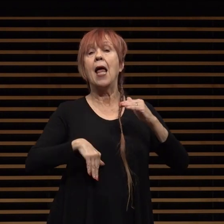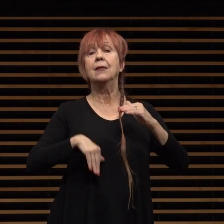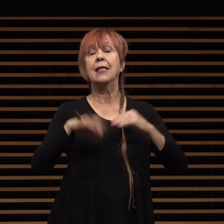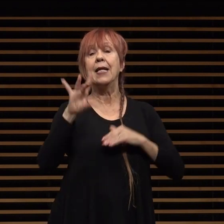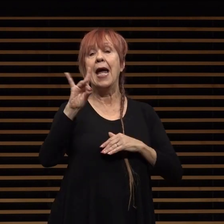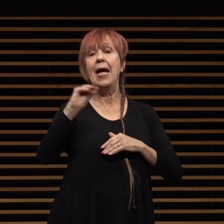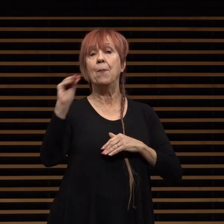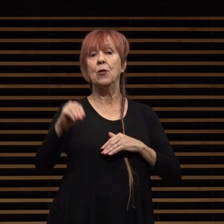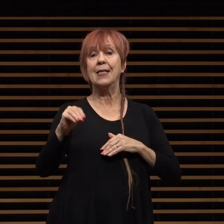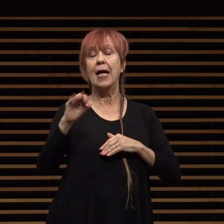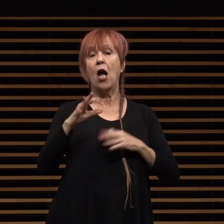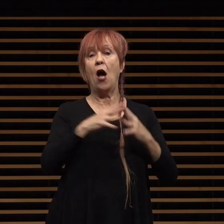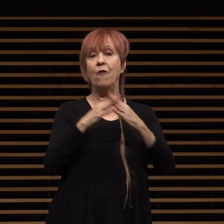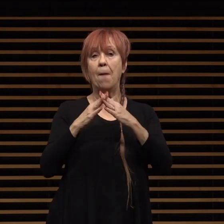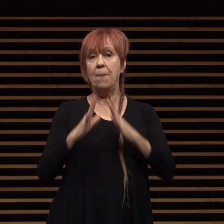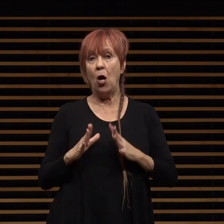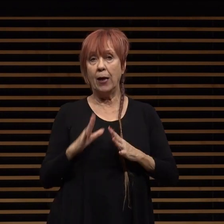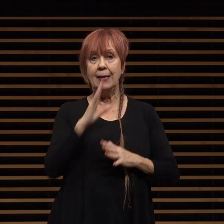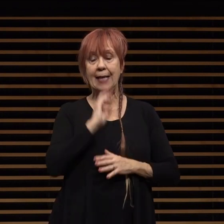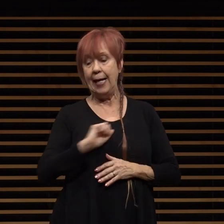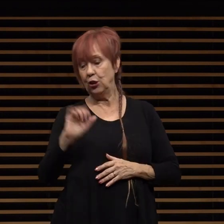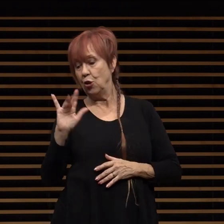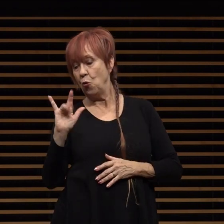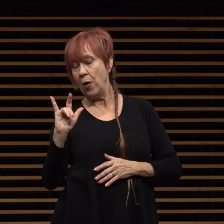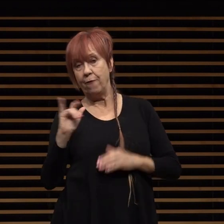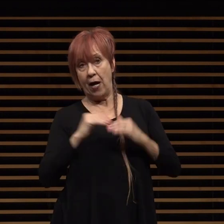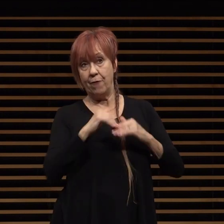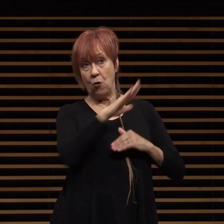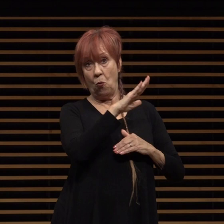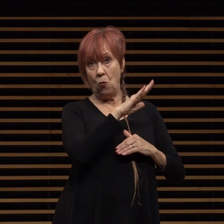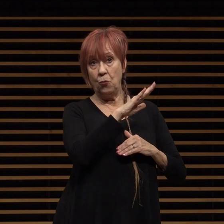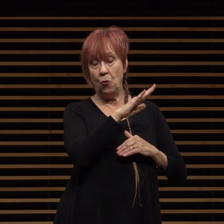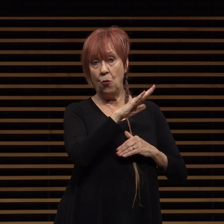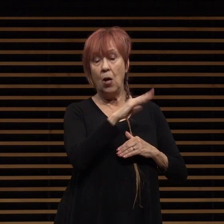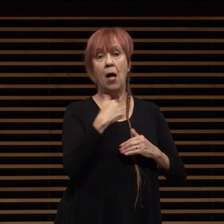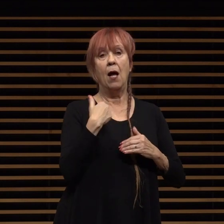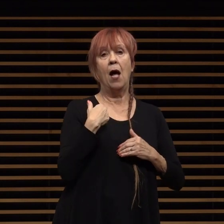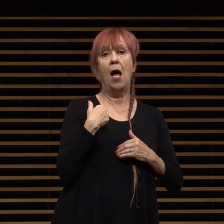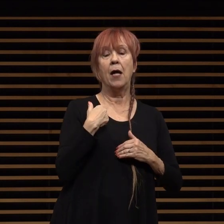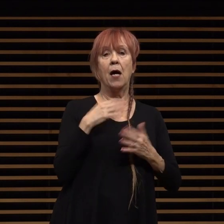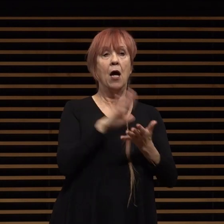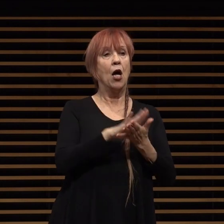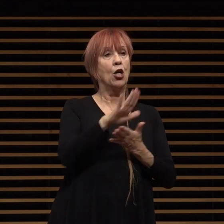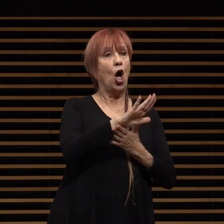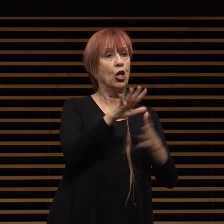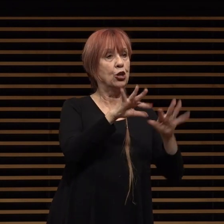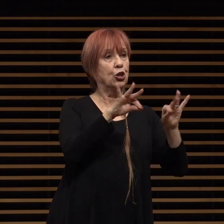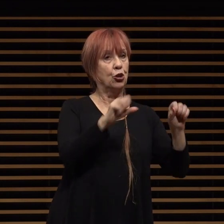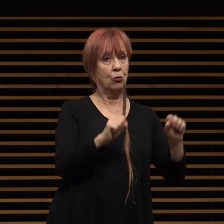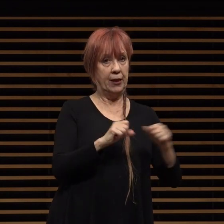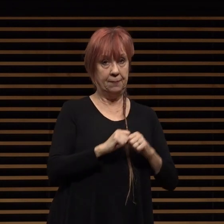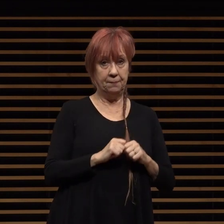americans aged 25 and older